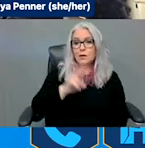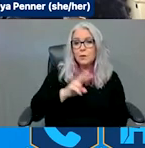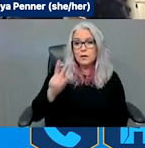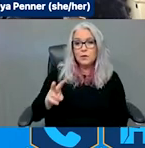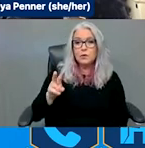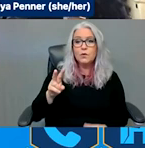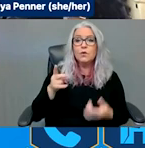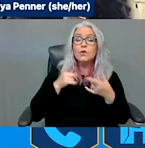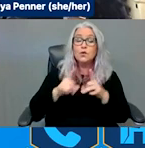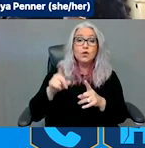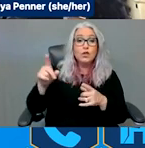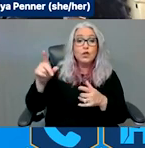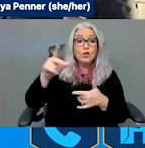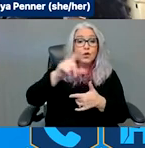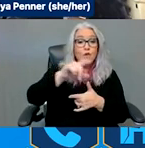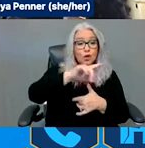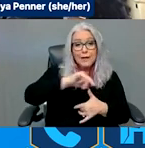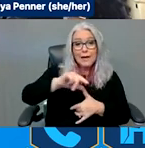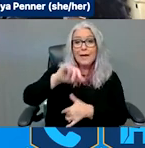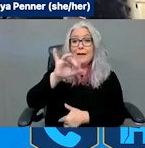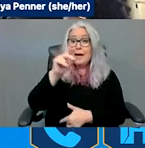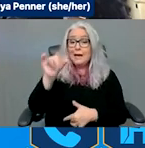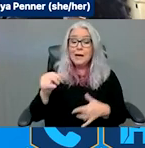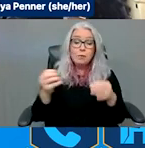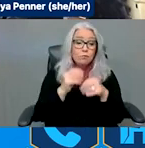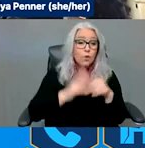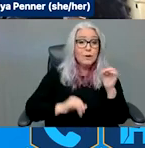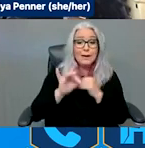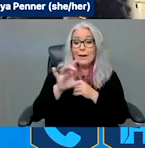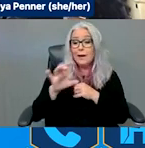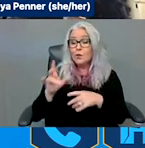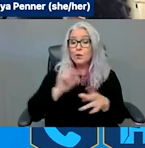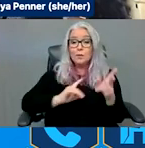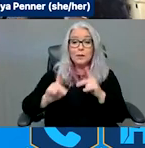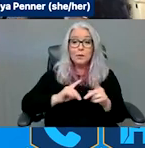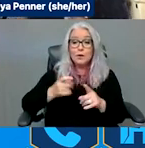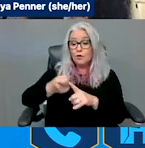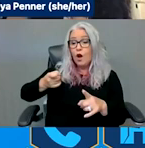more than 800 people being -- moved from multiple nursing